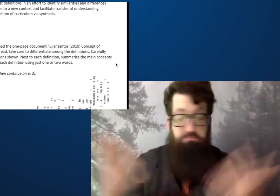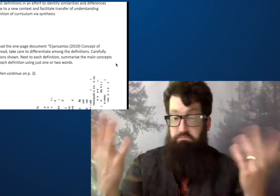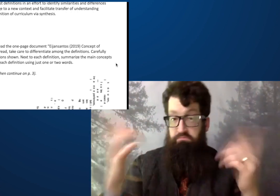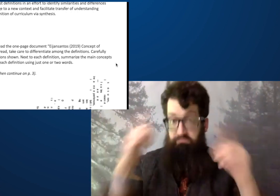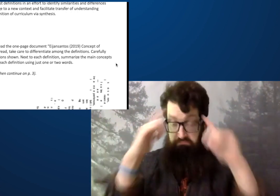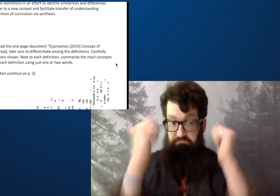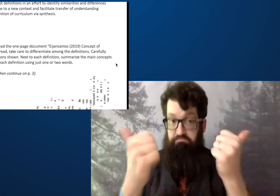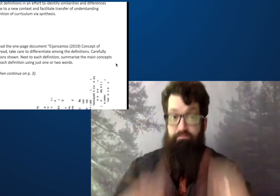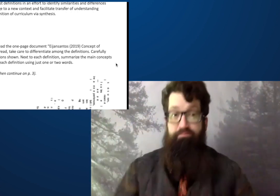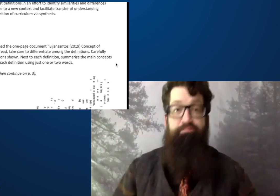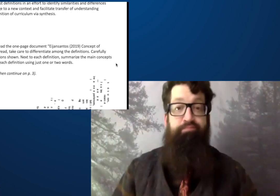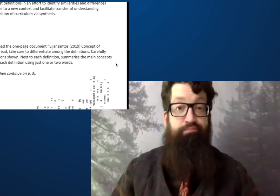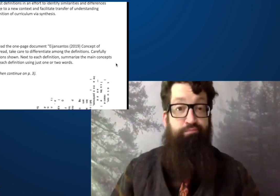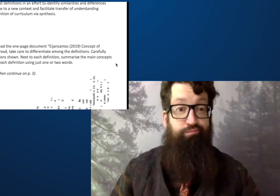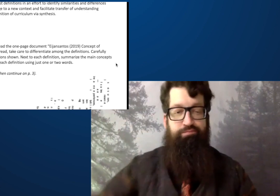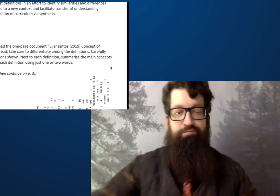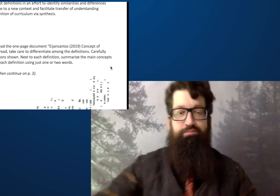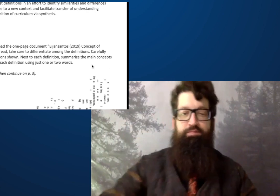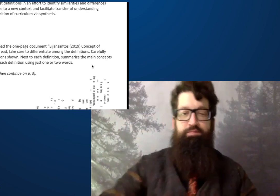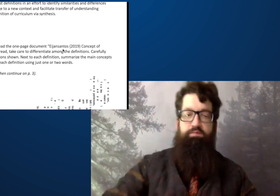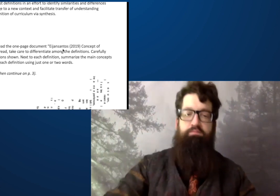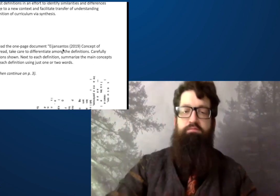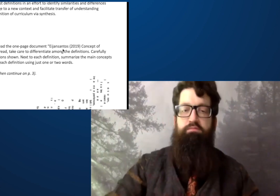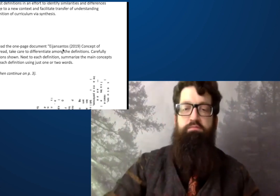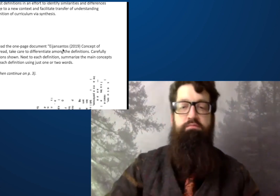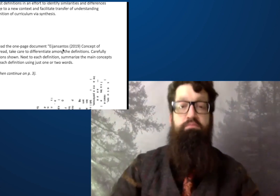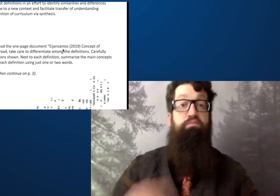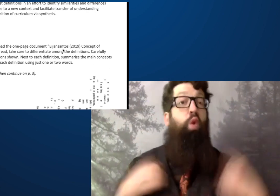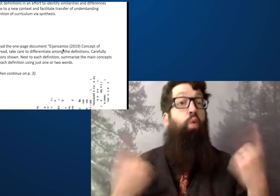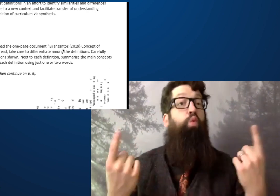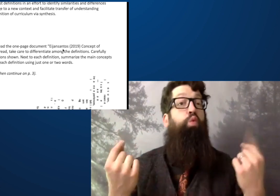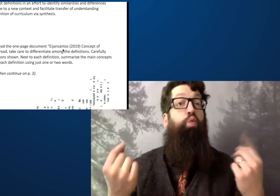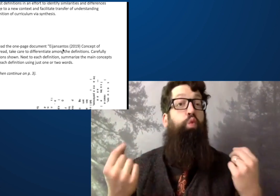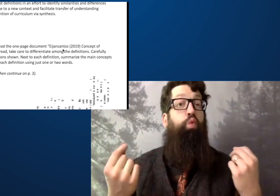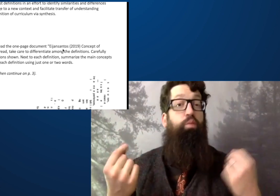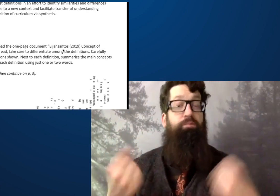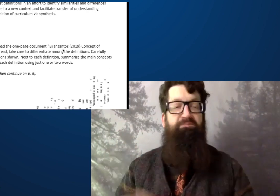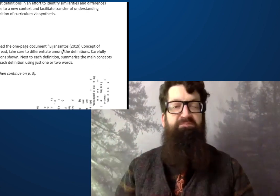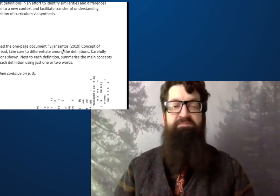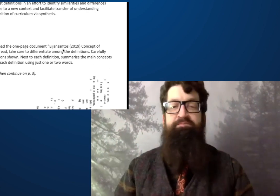And if you want, you can add your thoughts into our chat box.